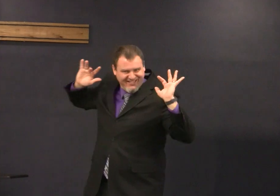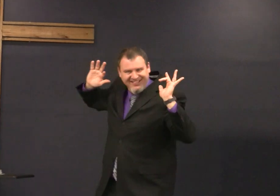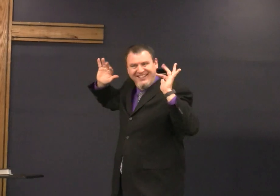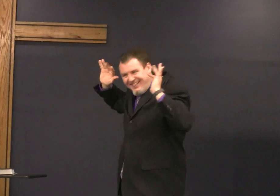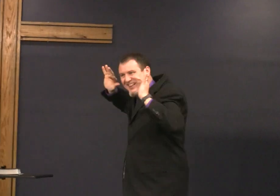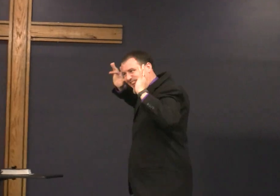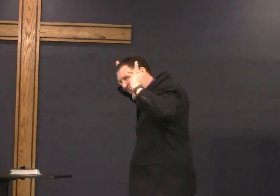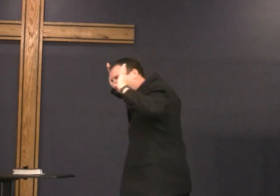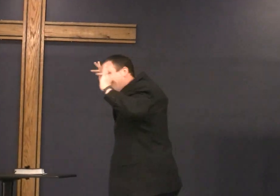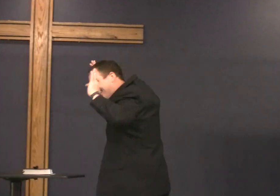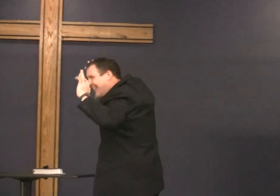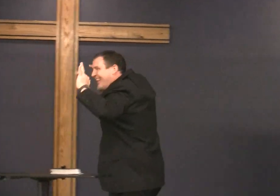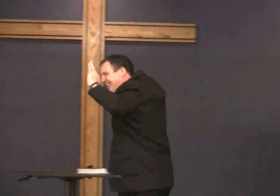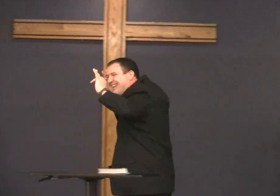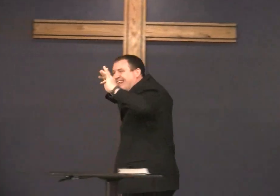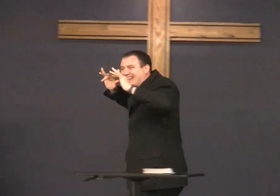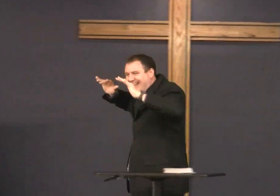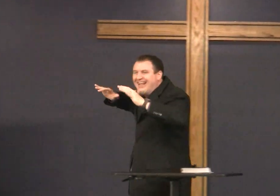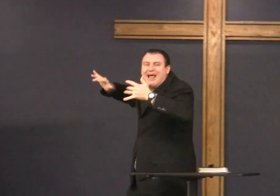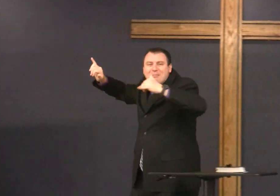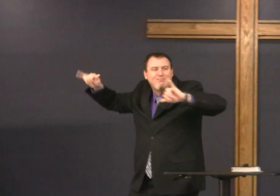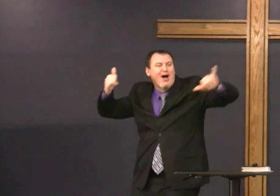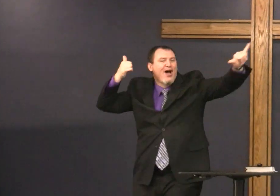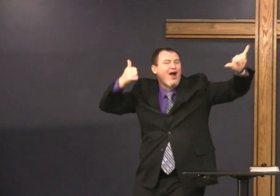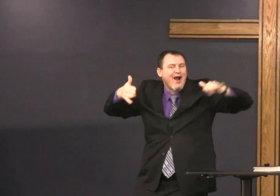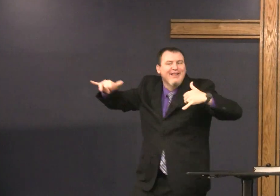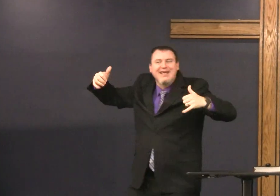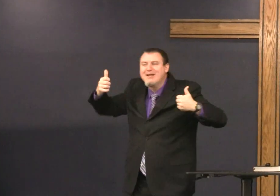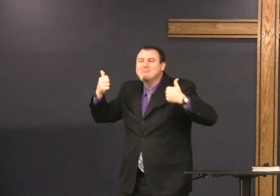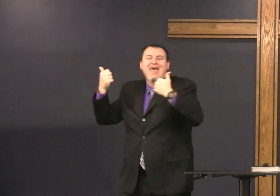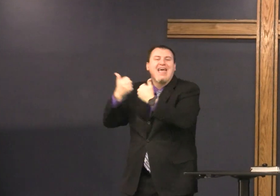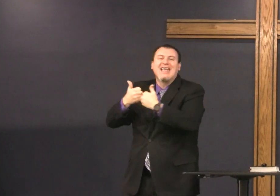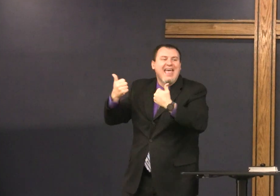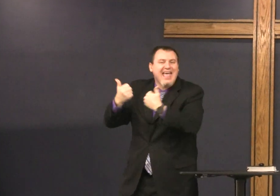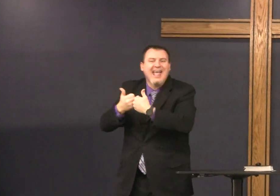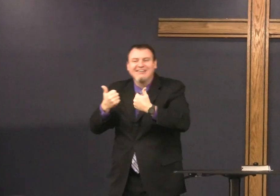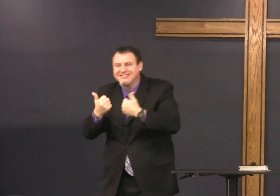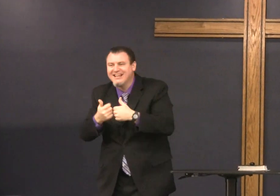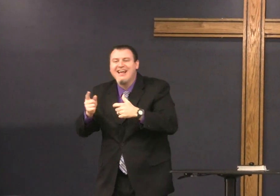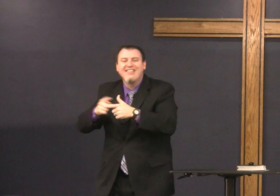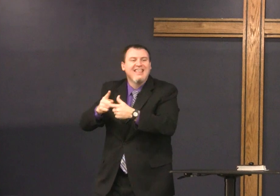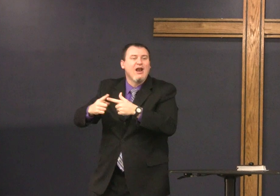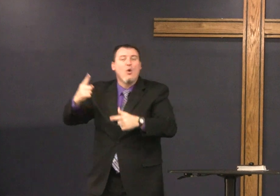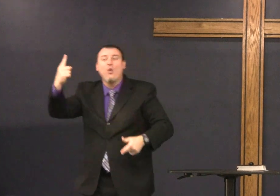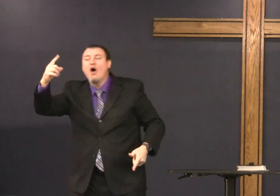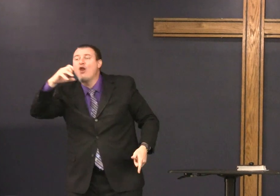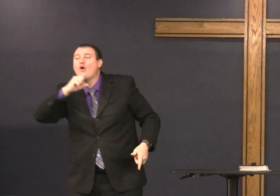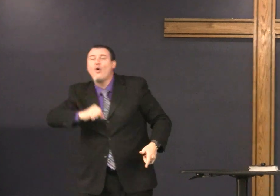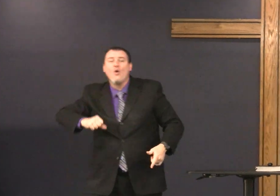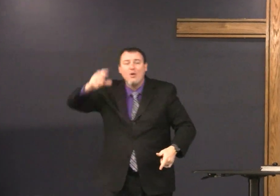you go to the baby shower everyone shows up and there's a party playing games and